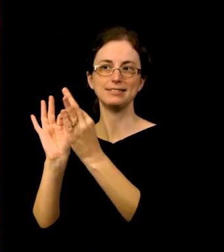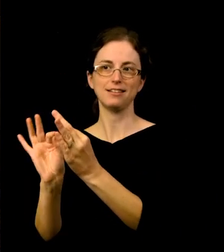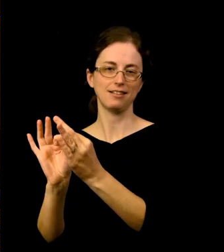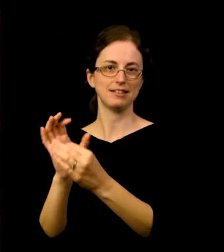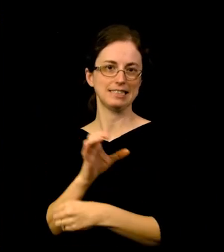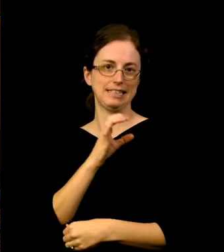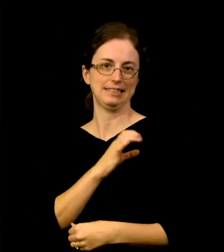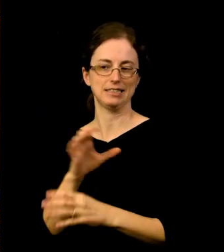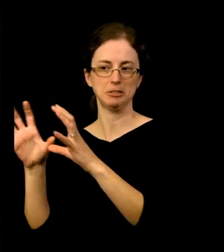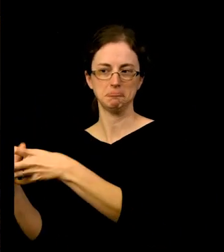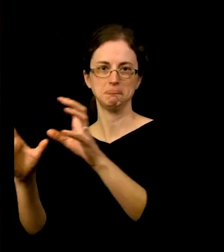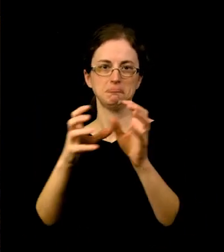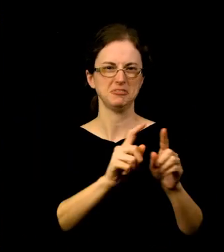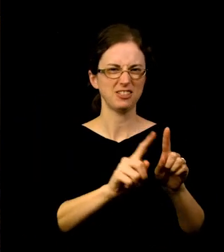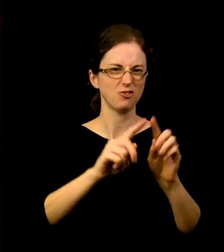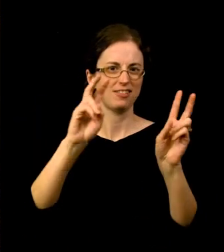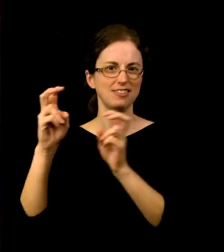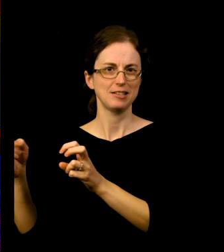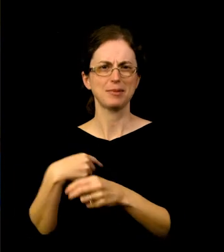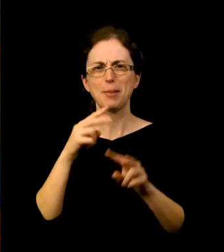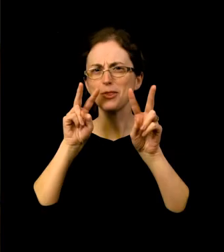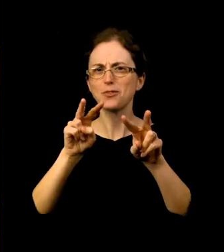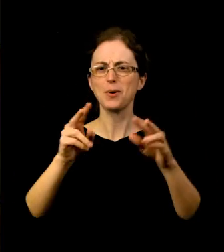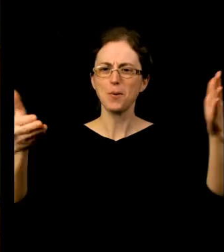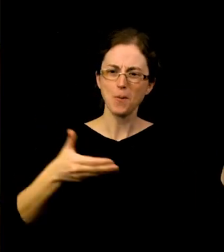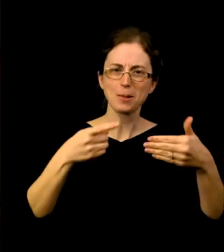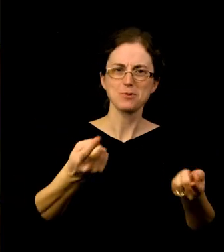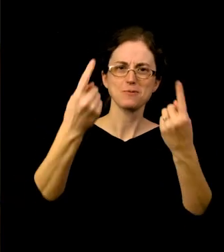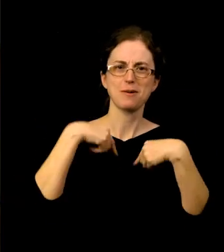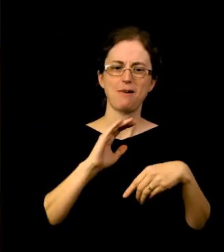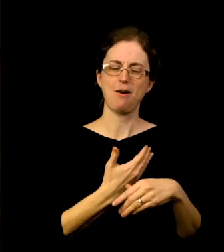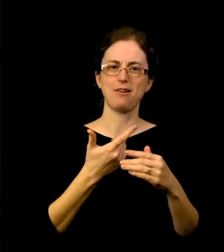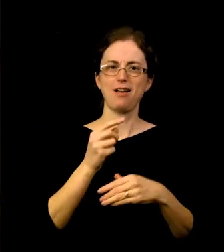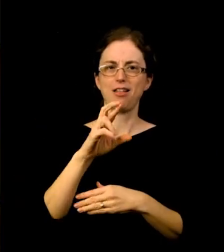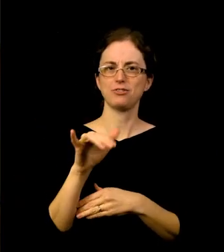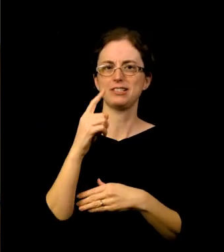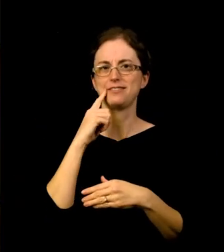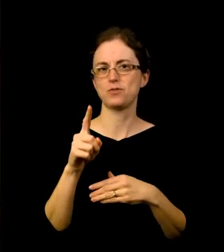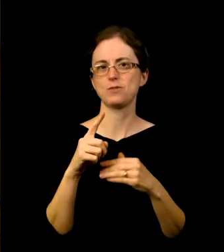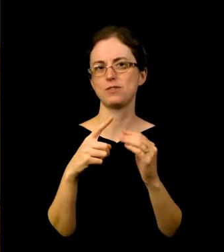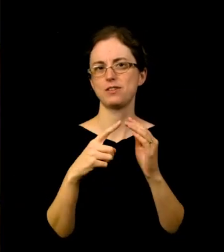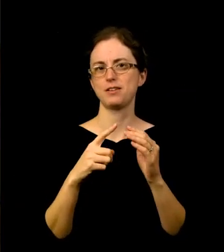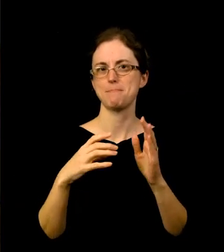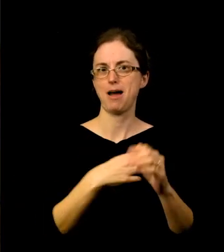to discover the power of the poster. Frida Kahlo and Diego Rivera are two of Mexico's most celebrated artists